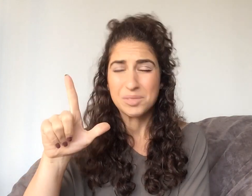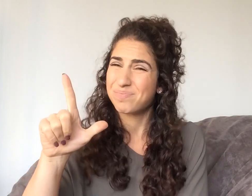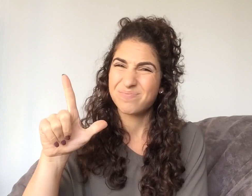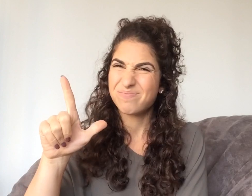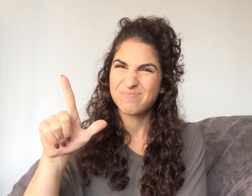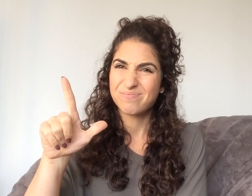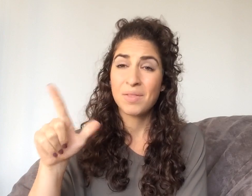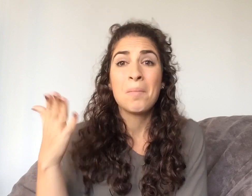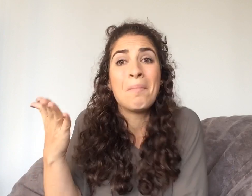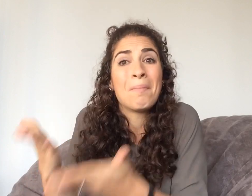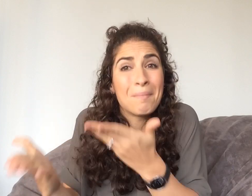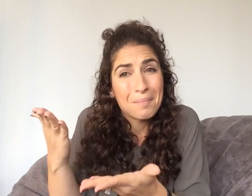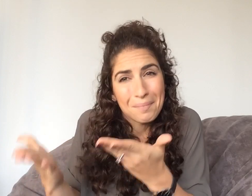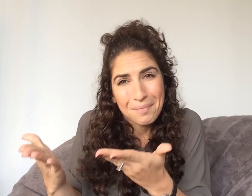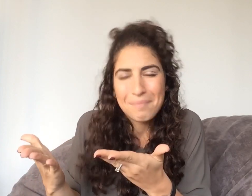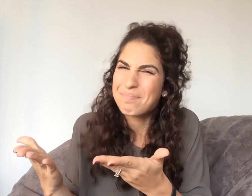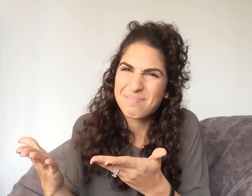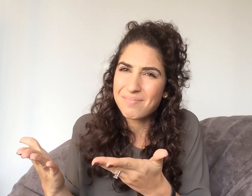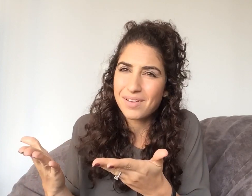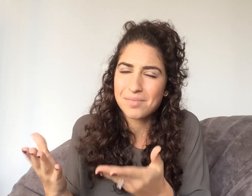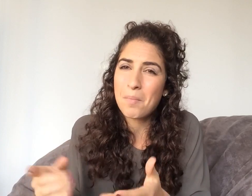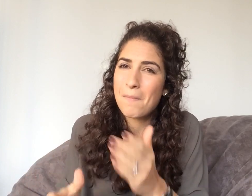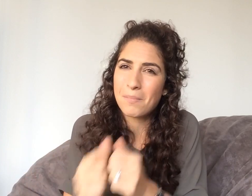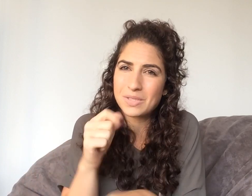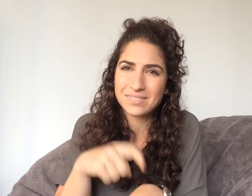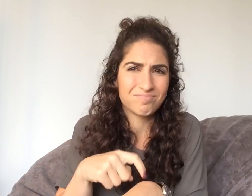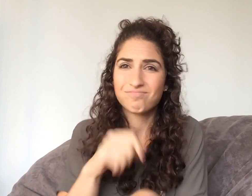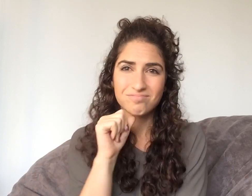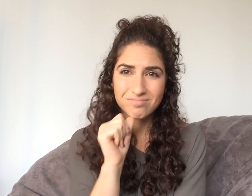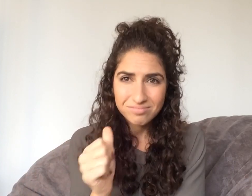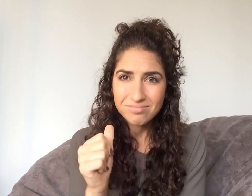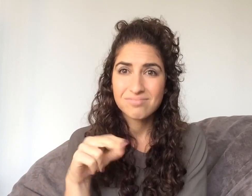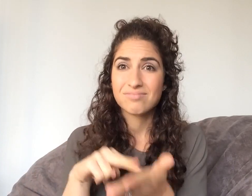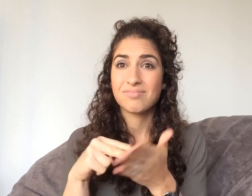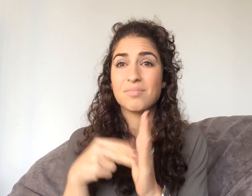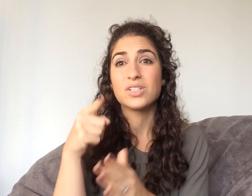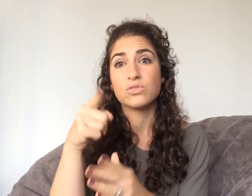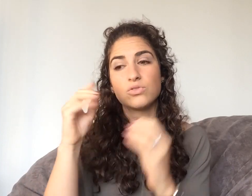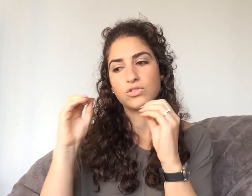Does it mean you teach ASL? No, probably not.